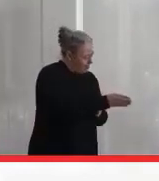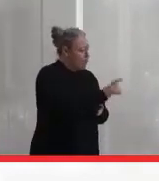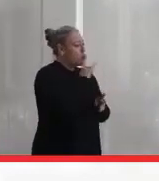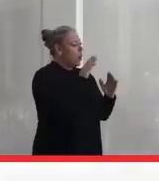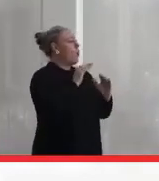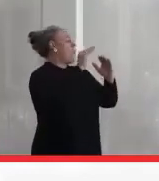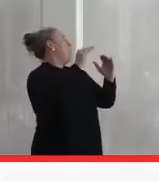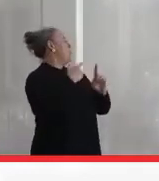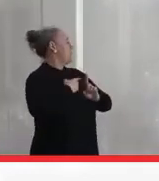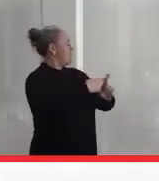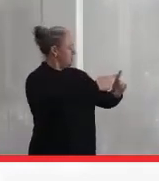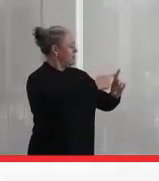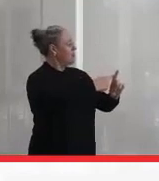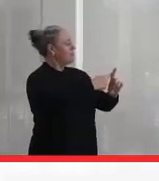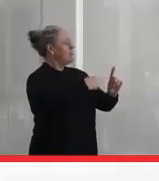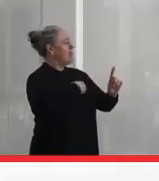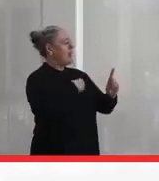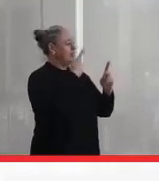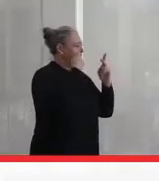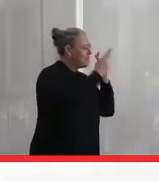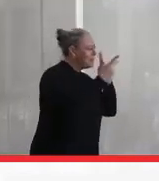I still see and hear things around campus